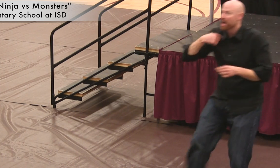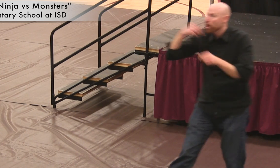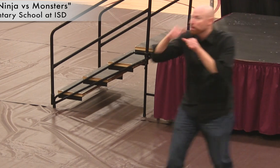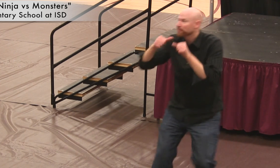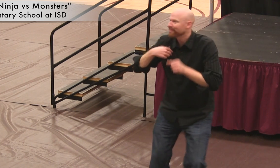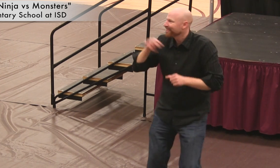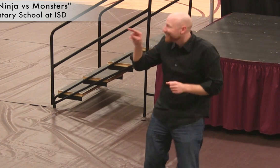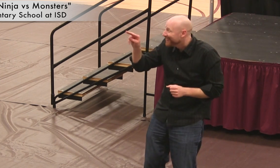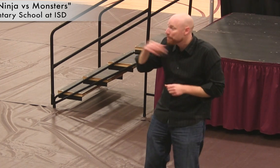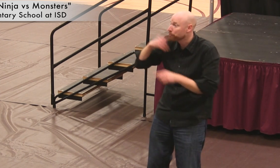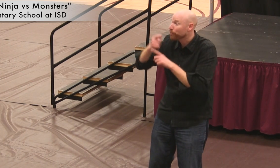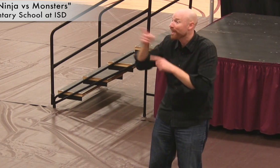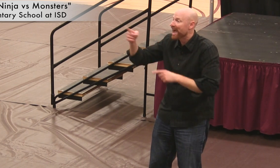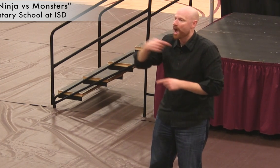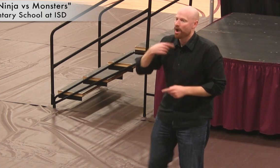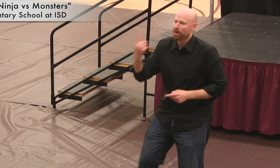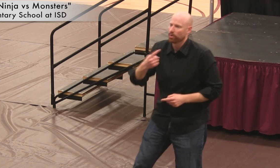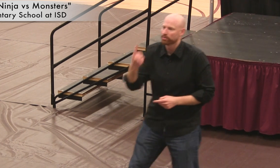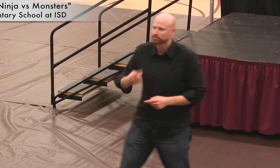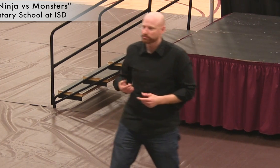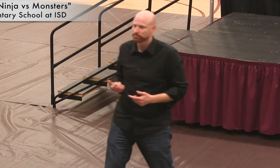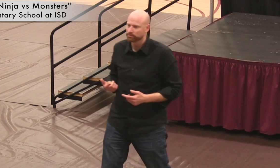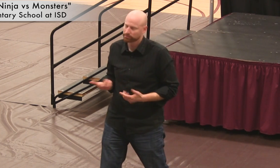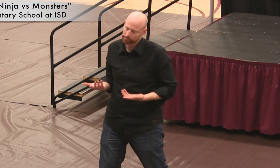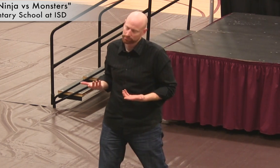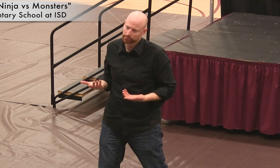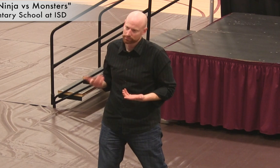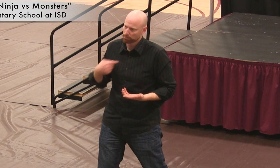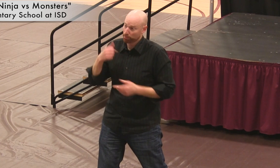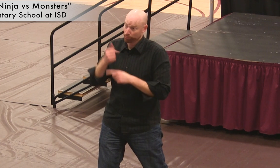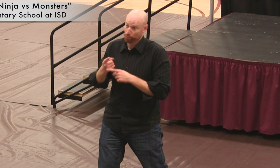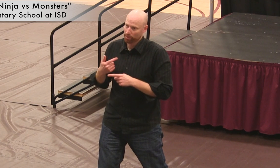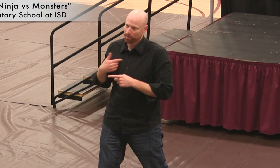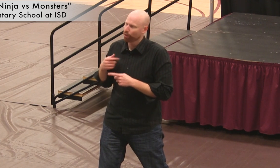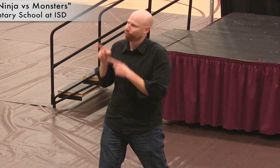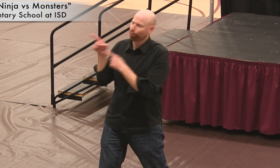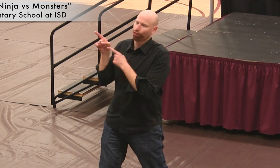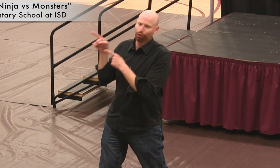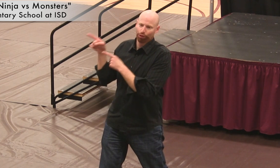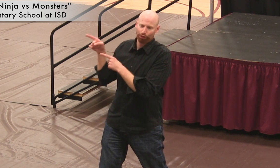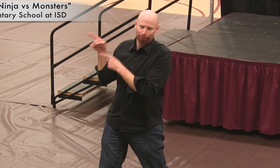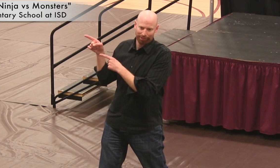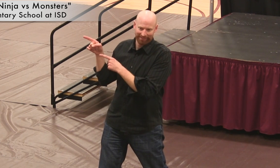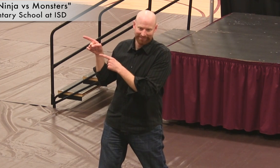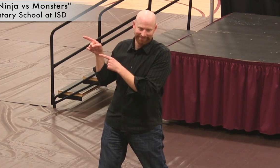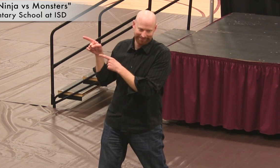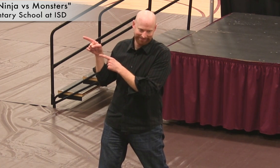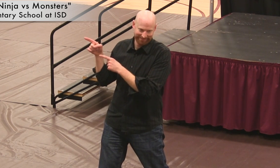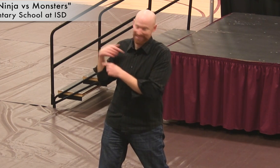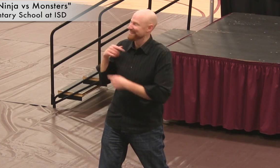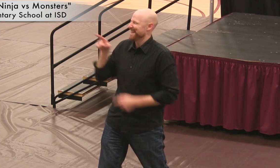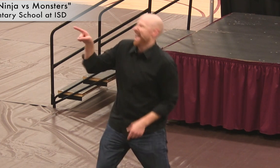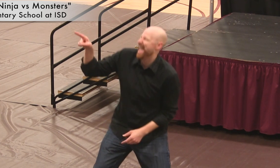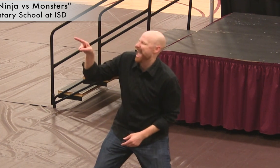I remember seeing my brother wearing one... ... well, you know... he's my brother, so it was my duty to give him a hard time!